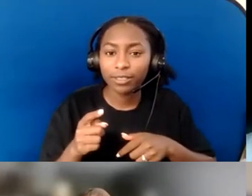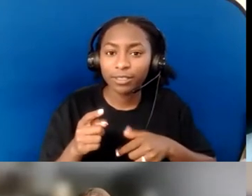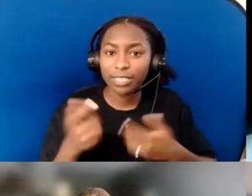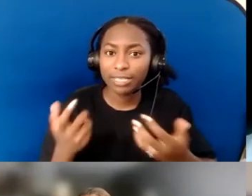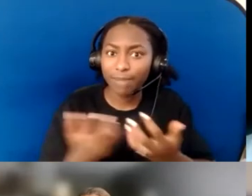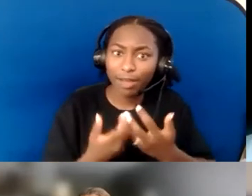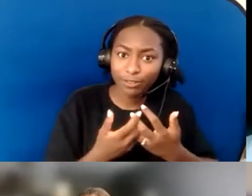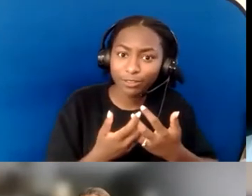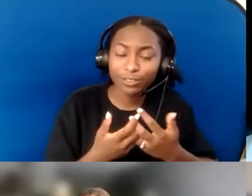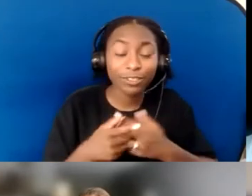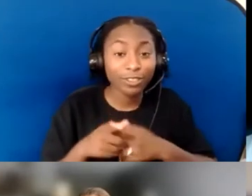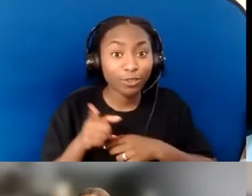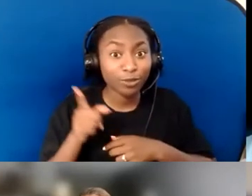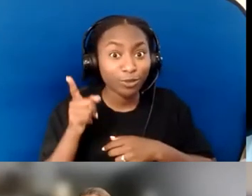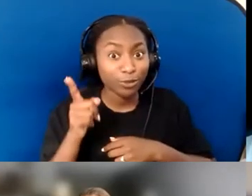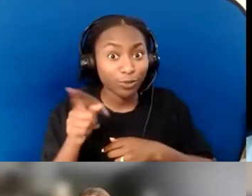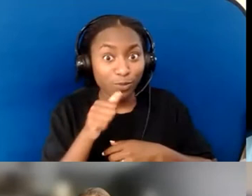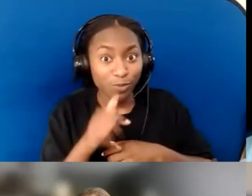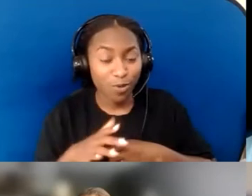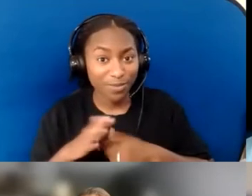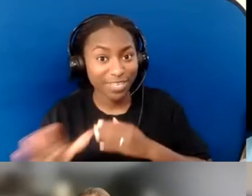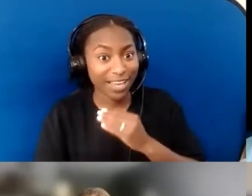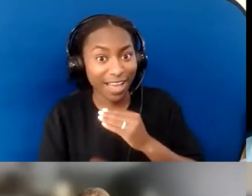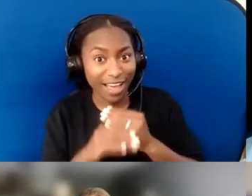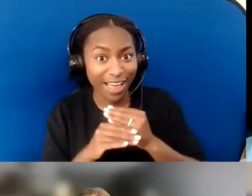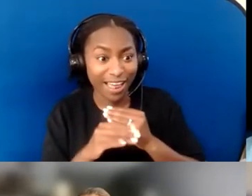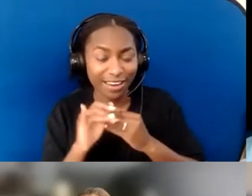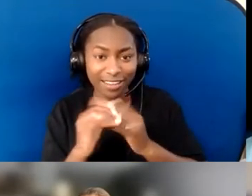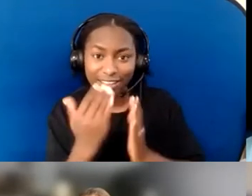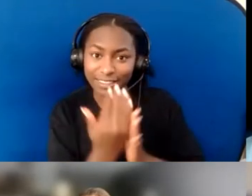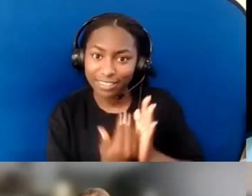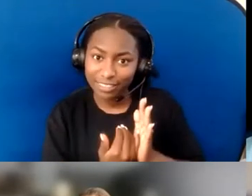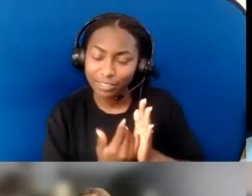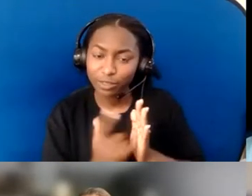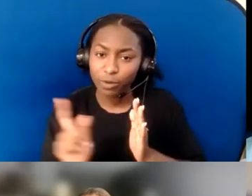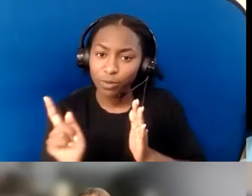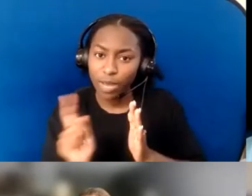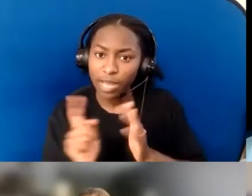where the ramps are to get into the chancel, where the ramps are to get into the sanctuary,